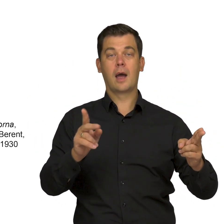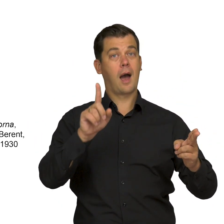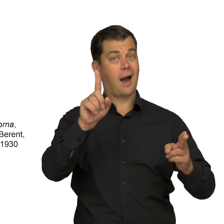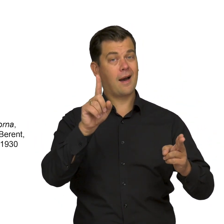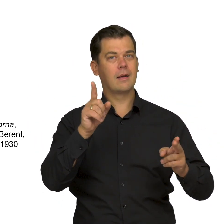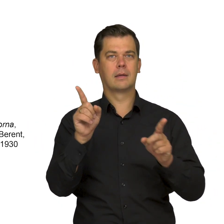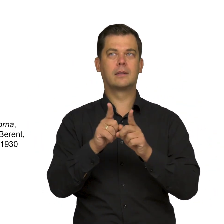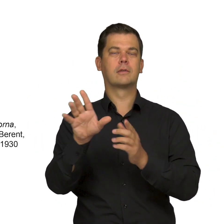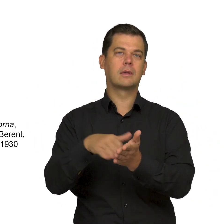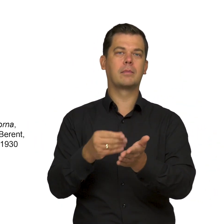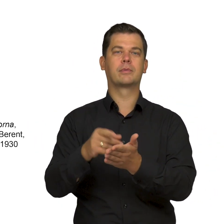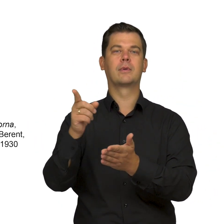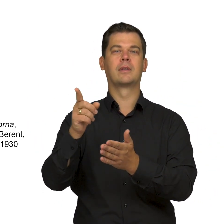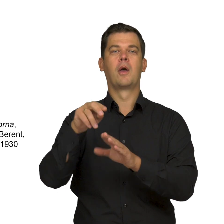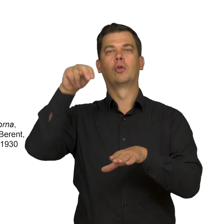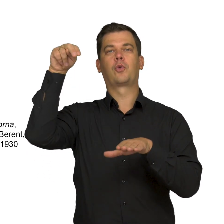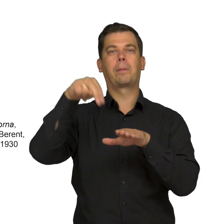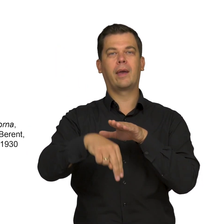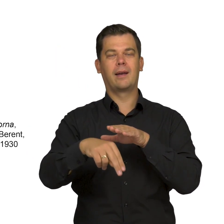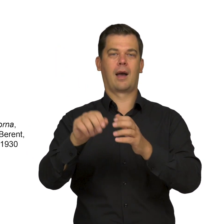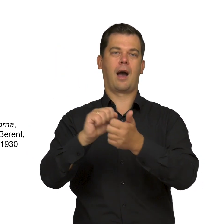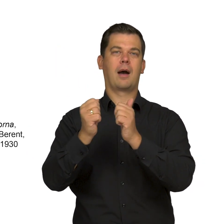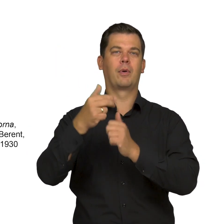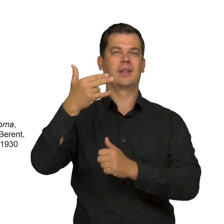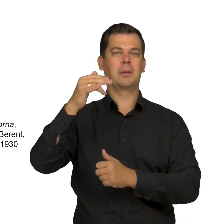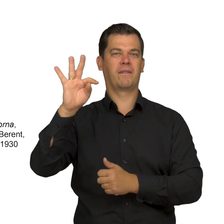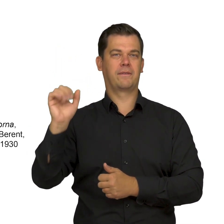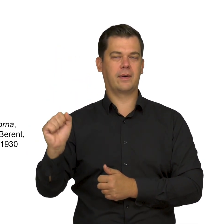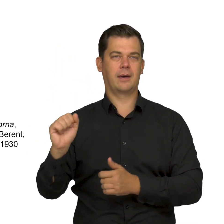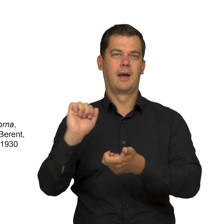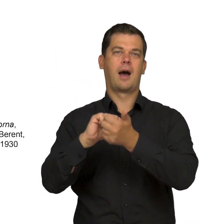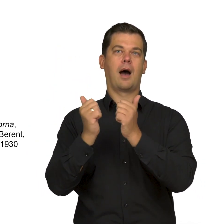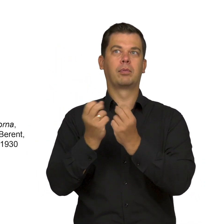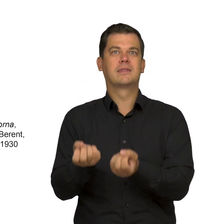but certain tropes, such as drowned women, various water nymphs and spectres,